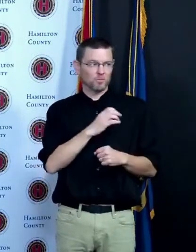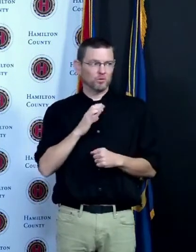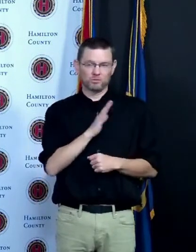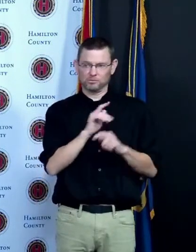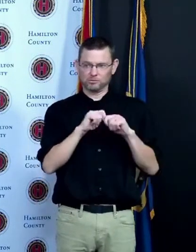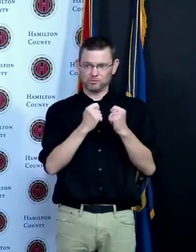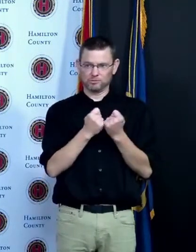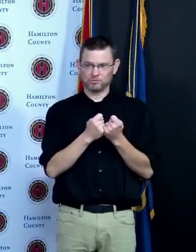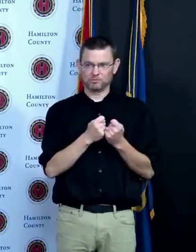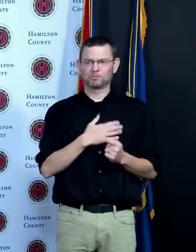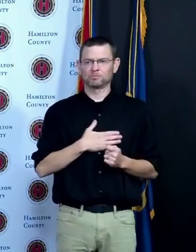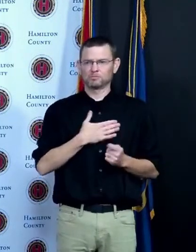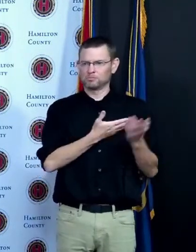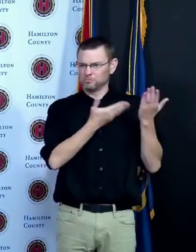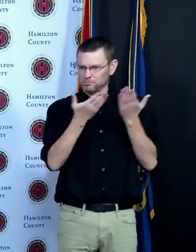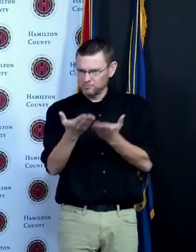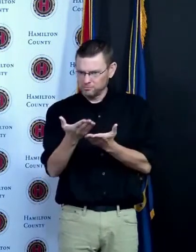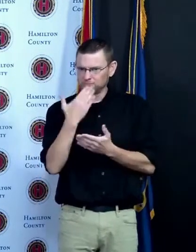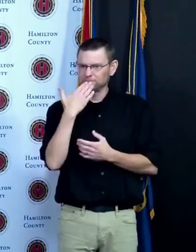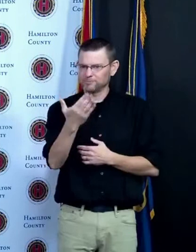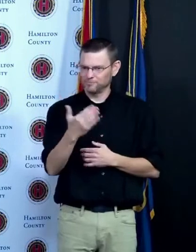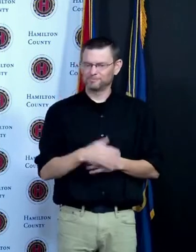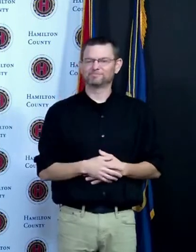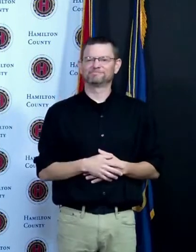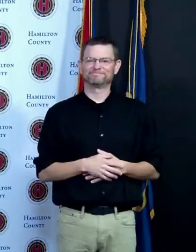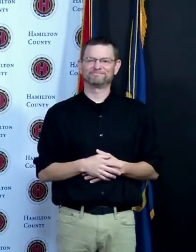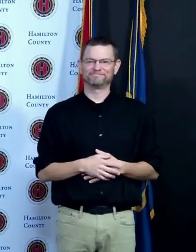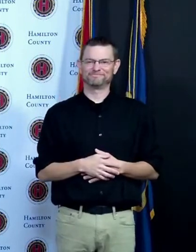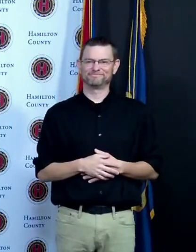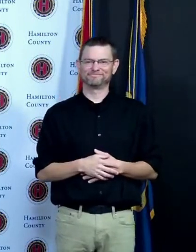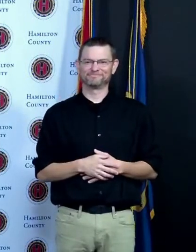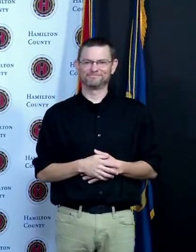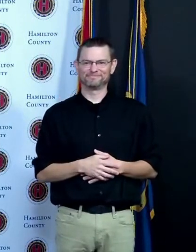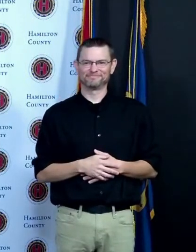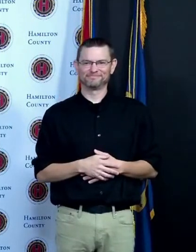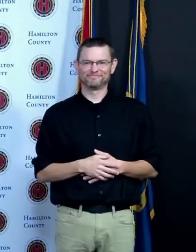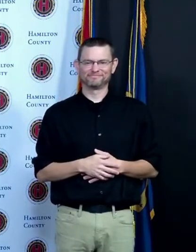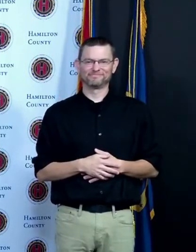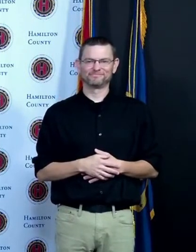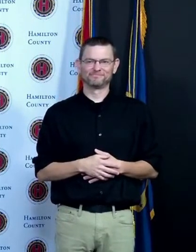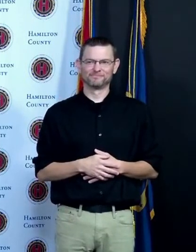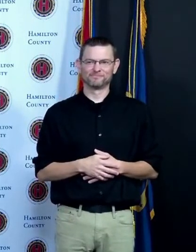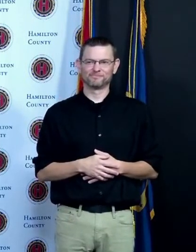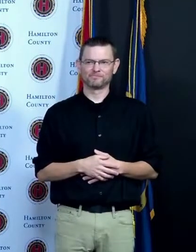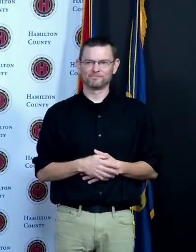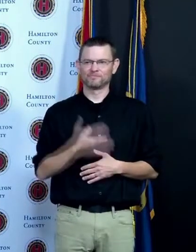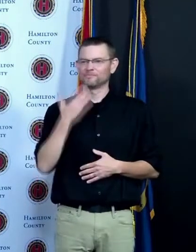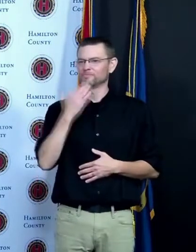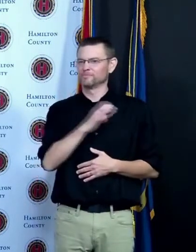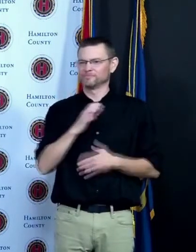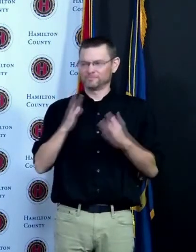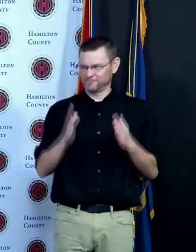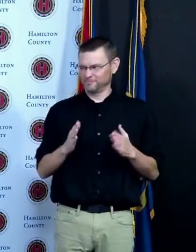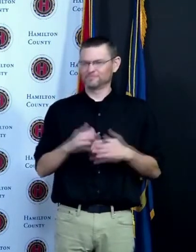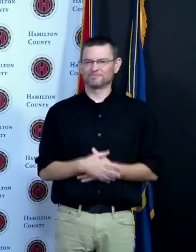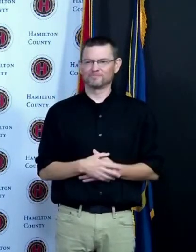vaccinated thank you Commissioner Miana Massey with WLWT News 5. she has questions